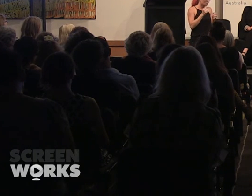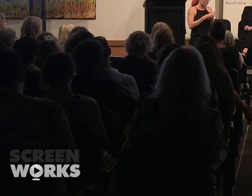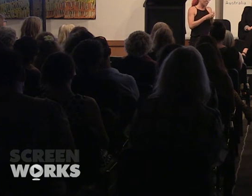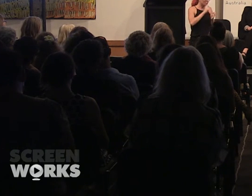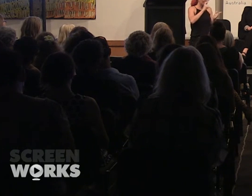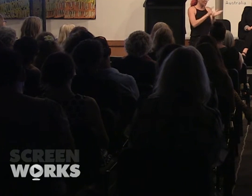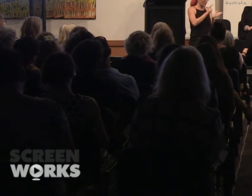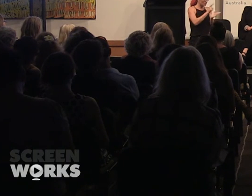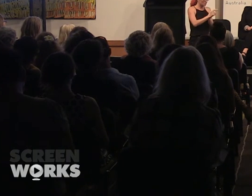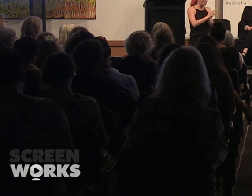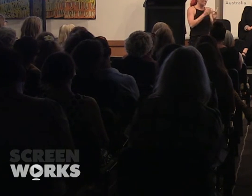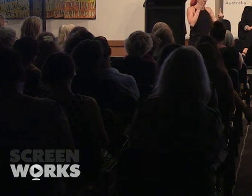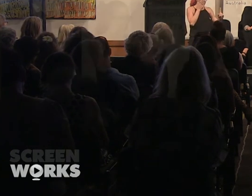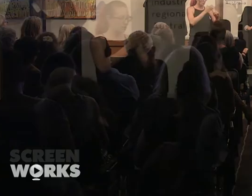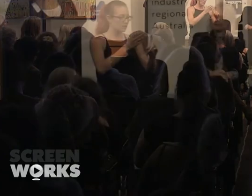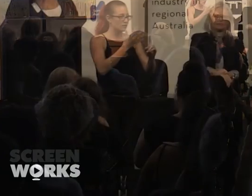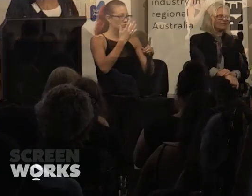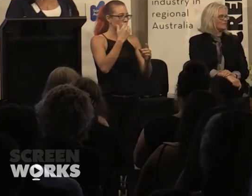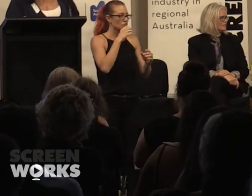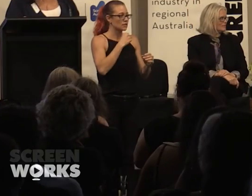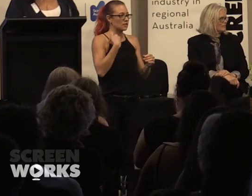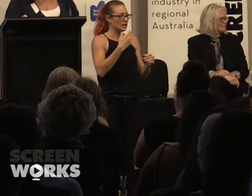gender 50:50?